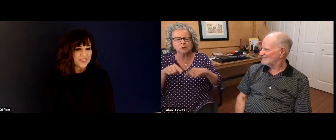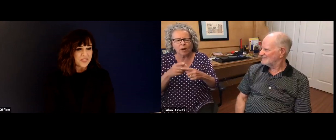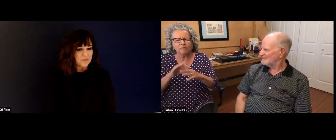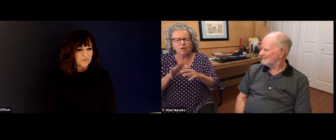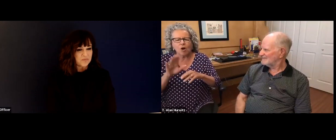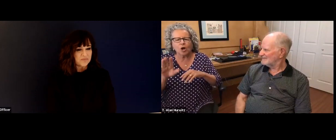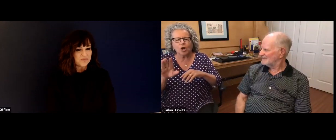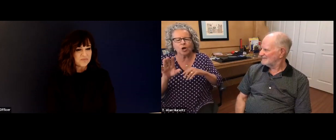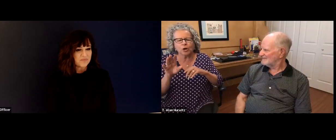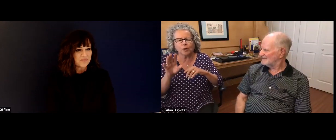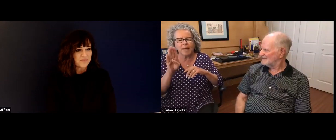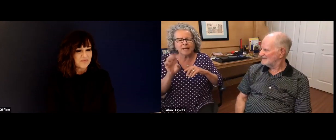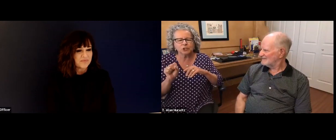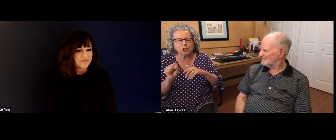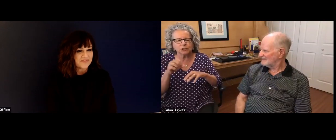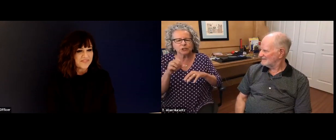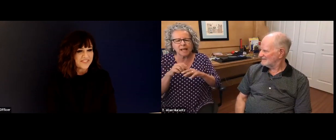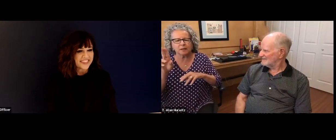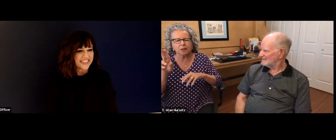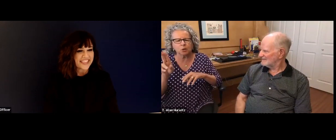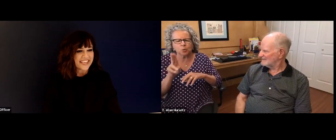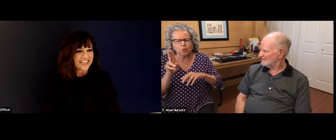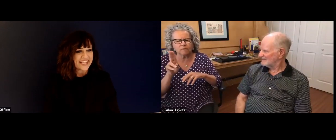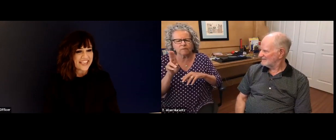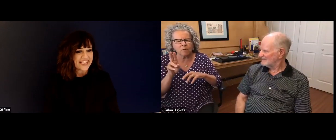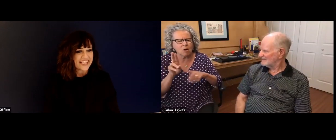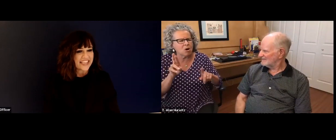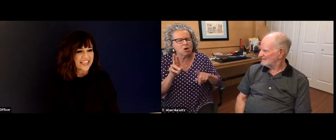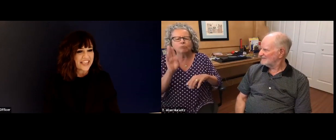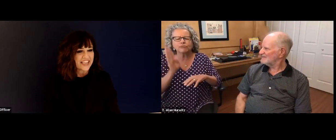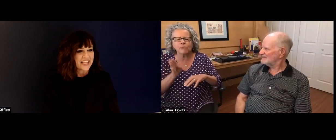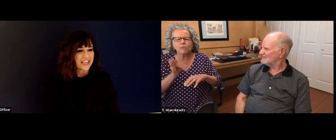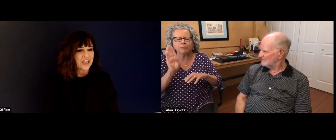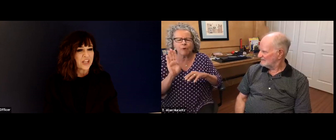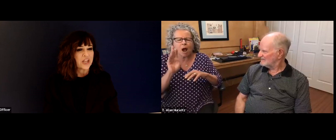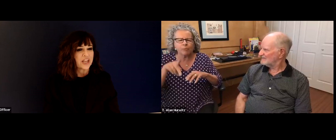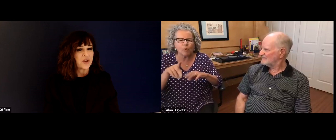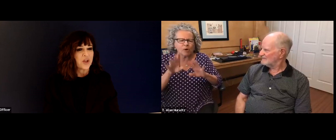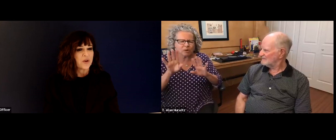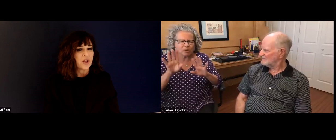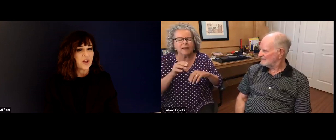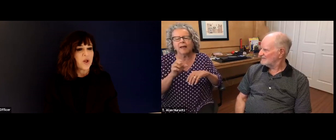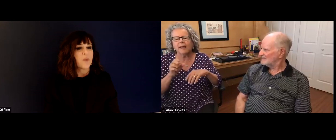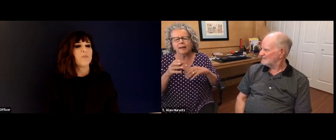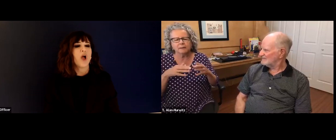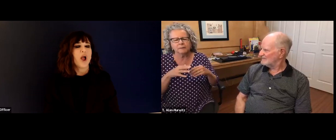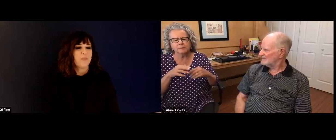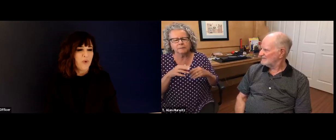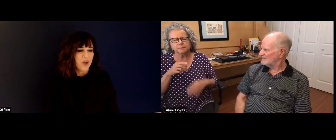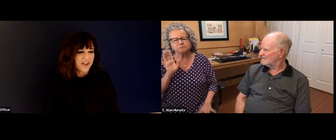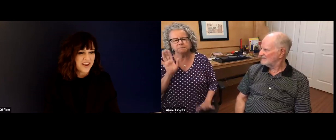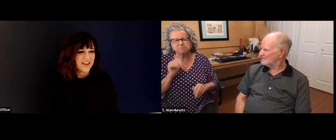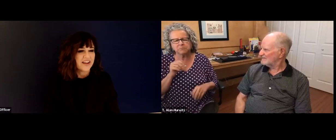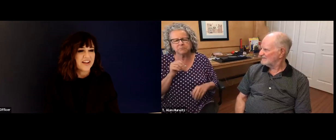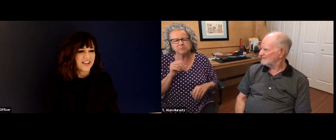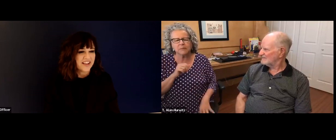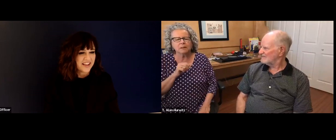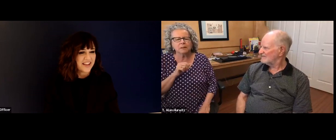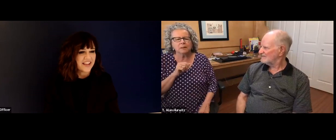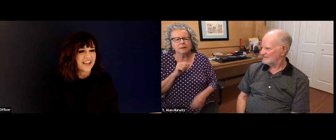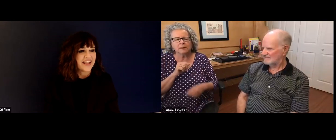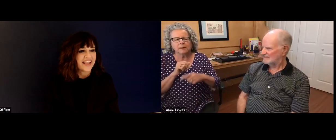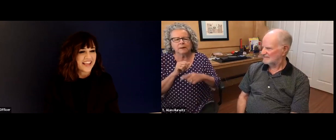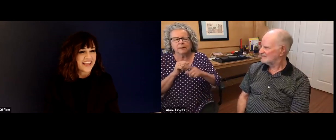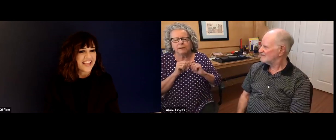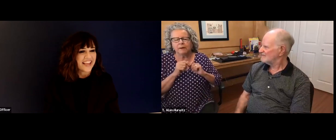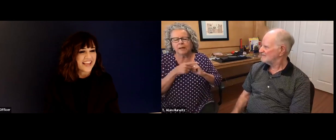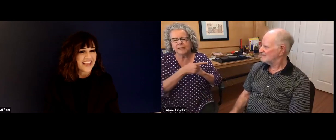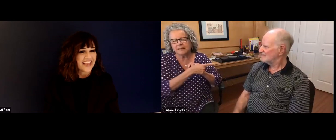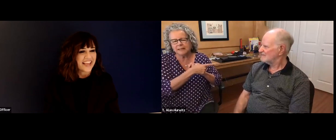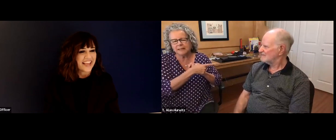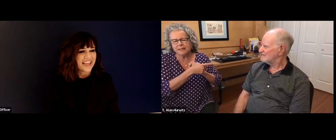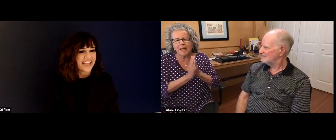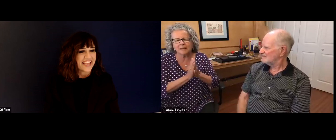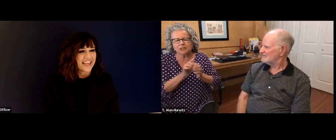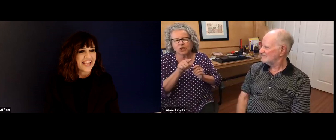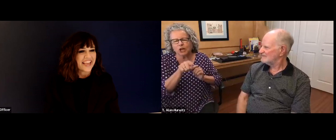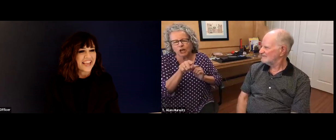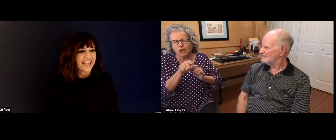of our friends, Joan, Joan, was going for her Bachelor's at U of